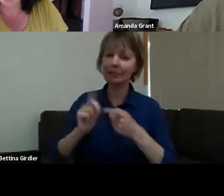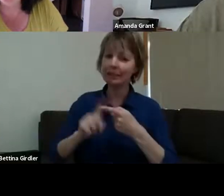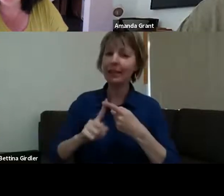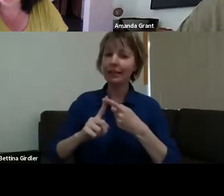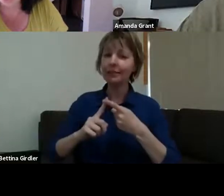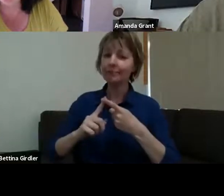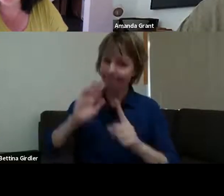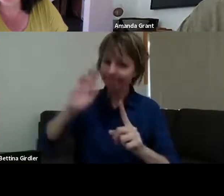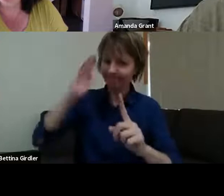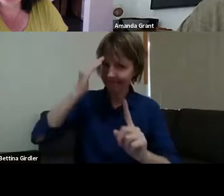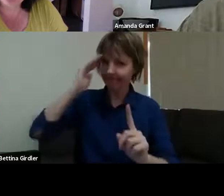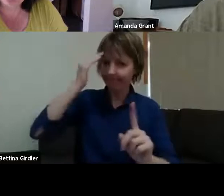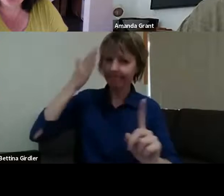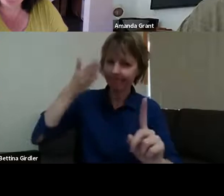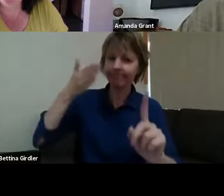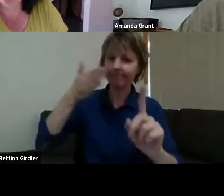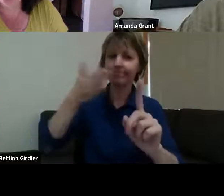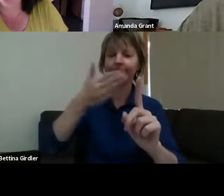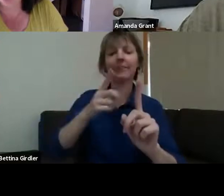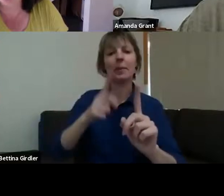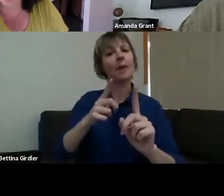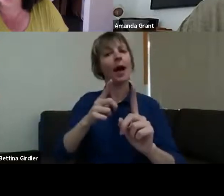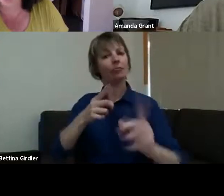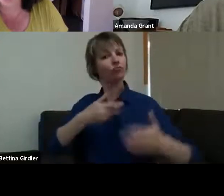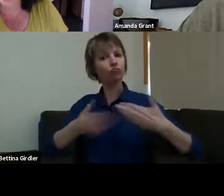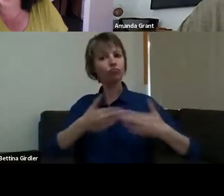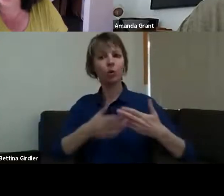together as quite a special program, and I'm really looking forward to